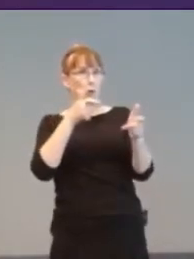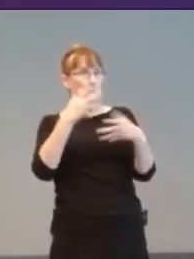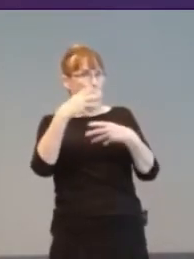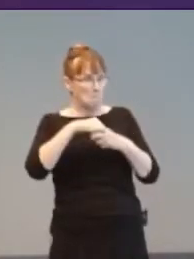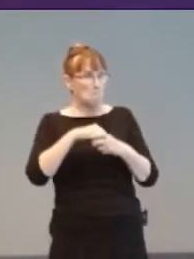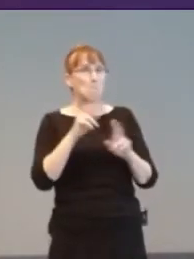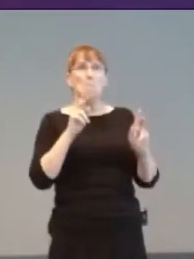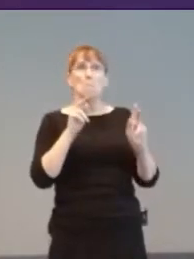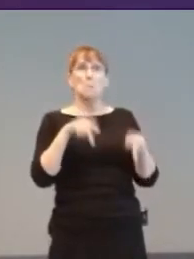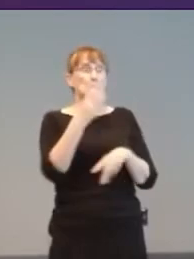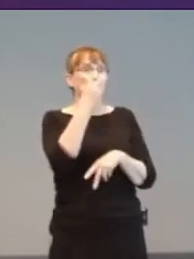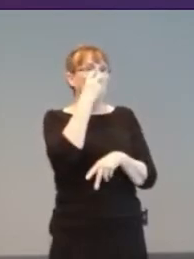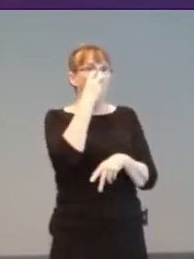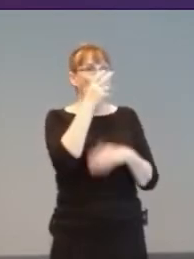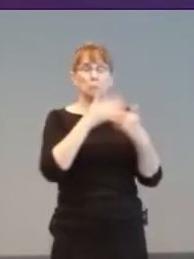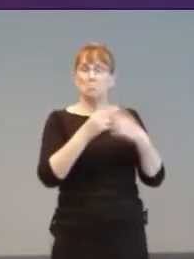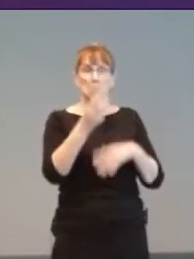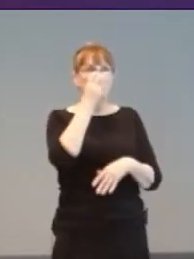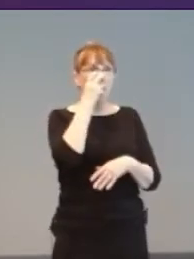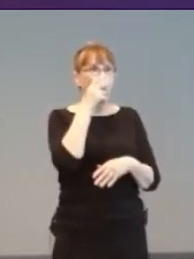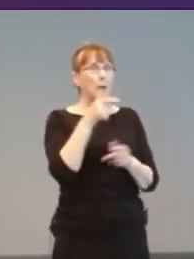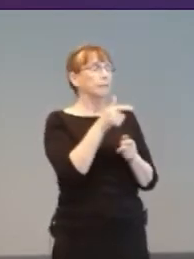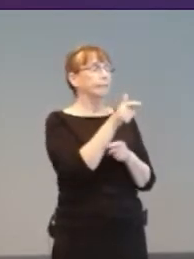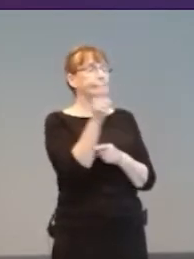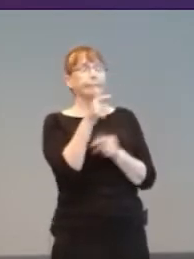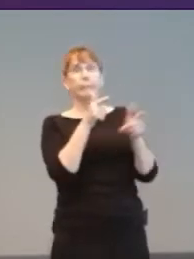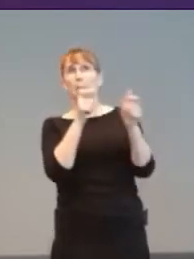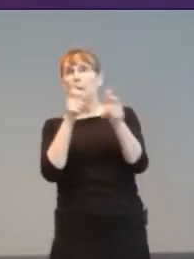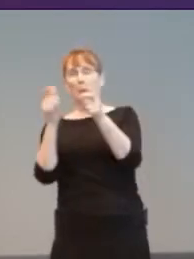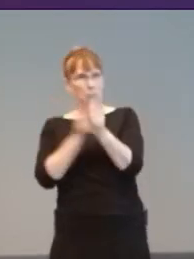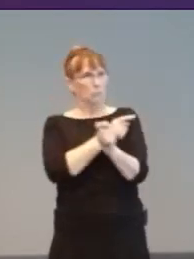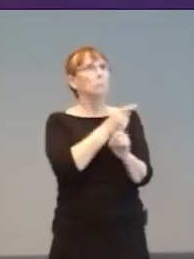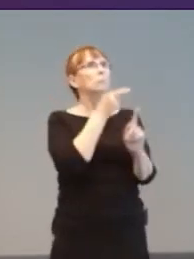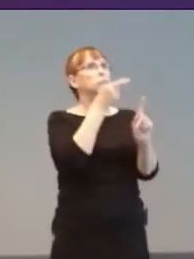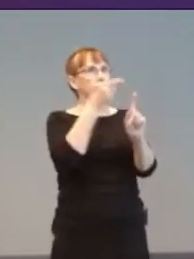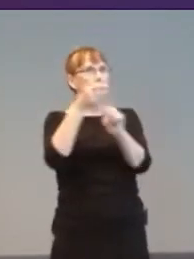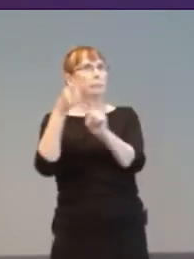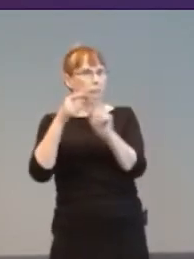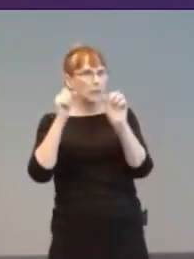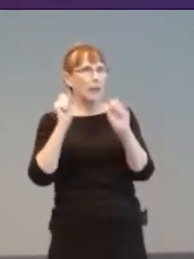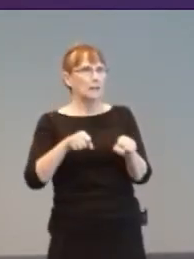V.I. fit in 2010 sought to replicate something of Nintendo's Wii-sports